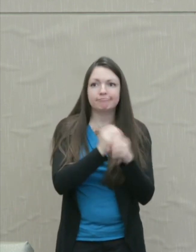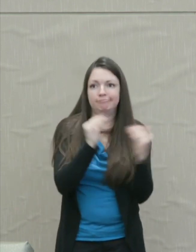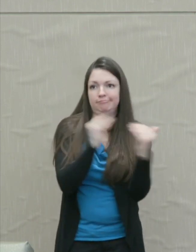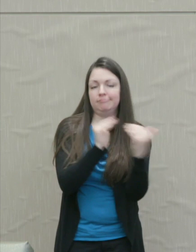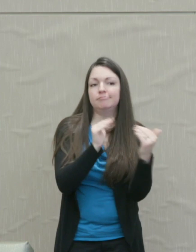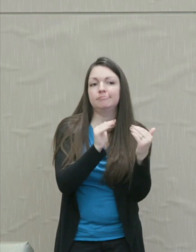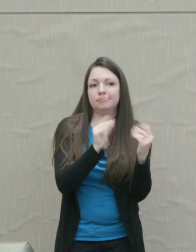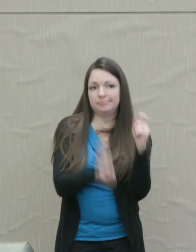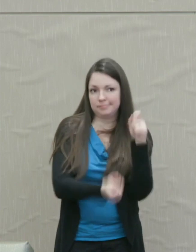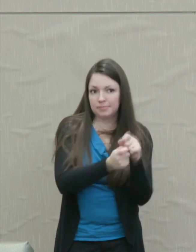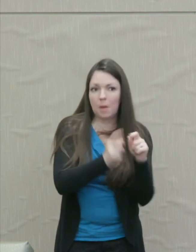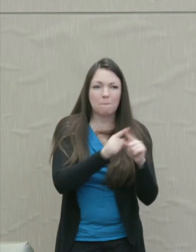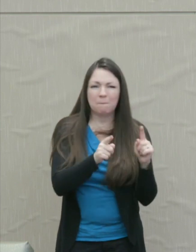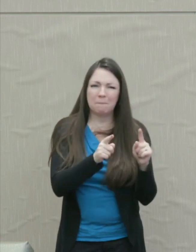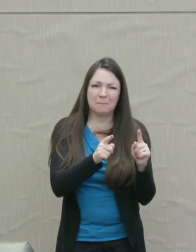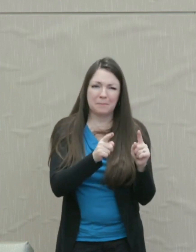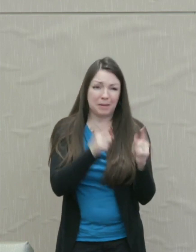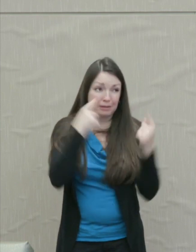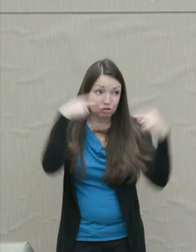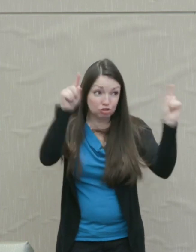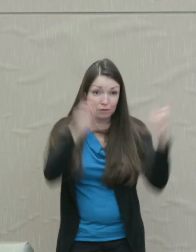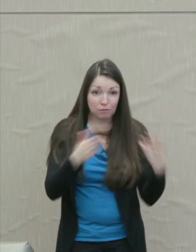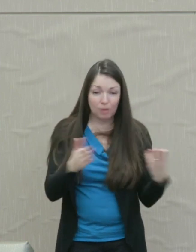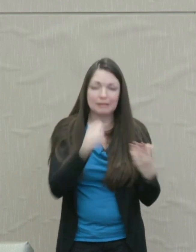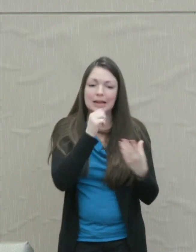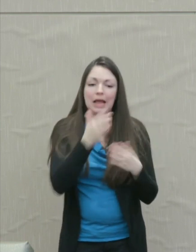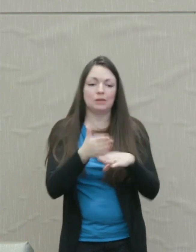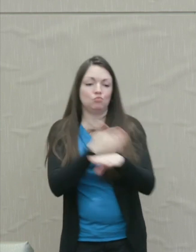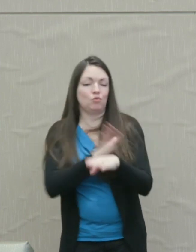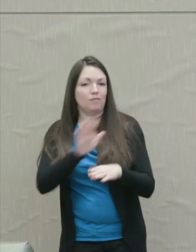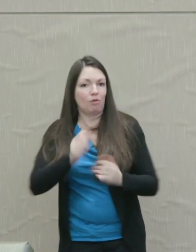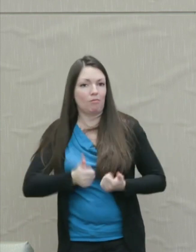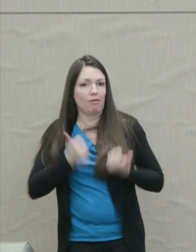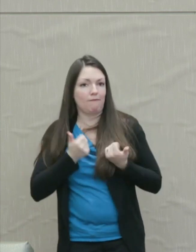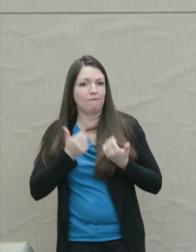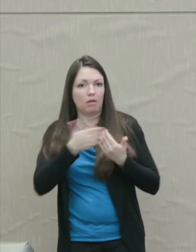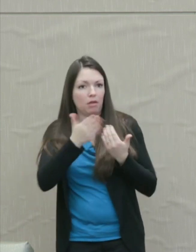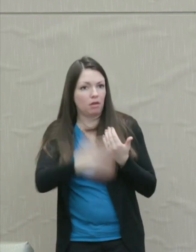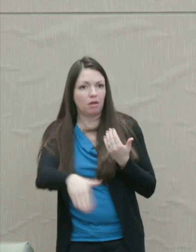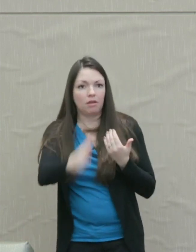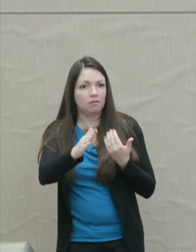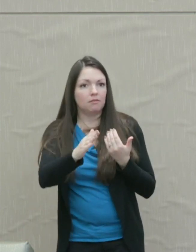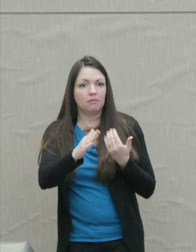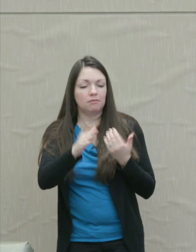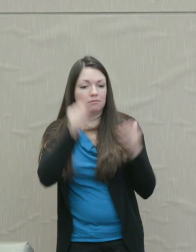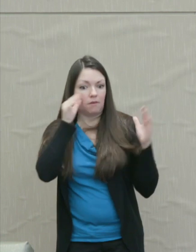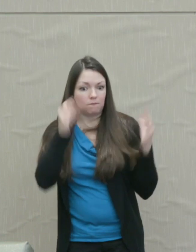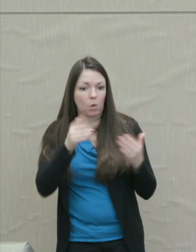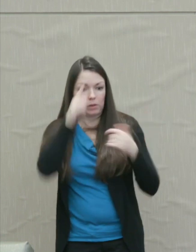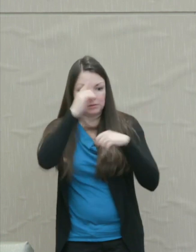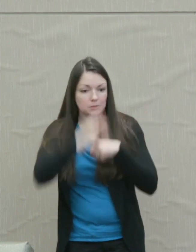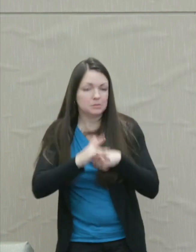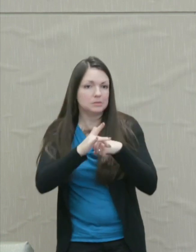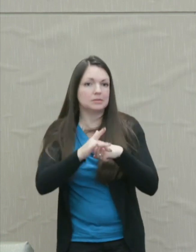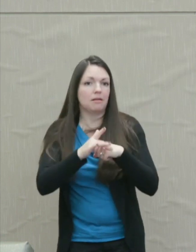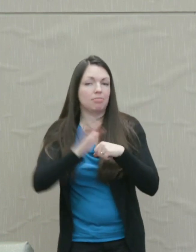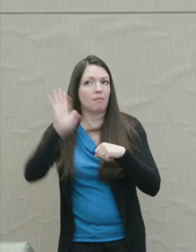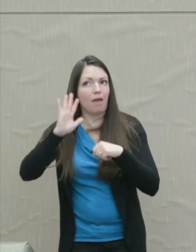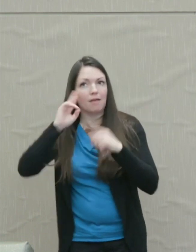Typically, it does not improve the litigant’s life going forward by focusing obsessively on the past.